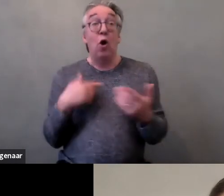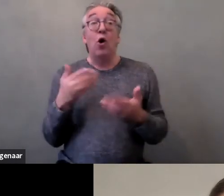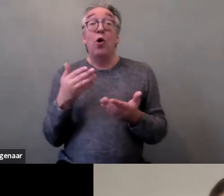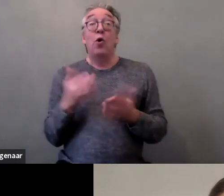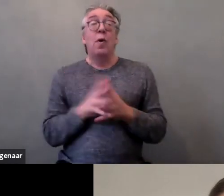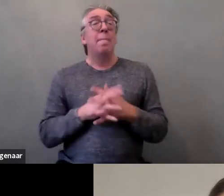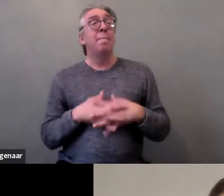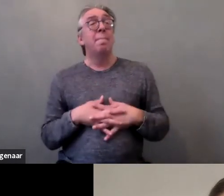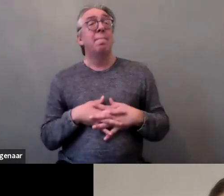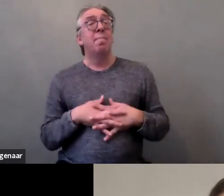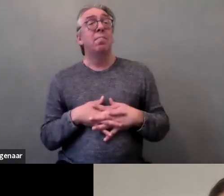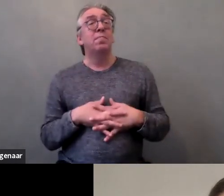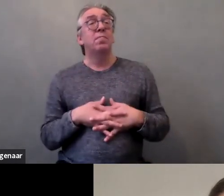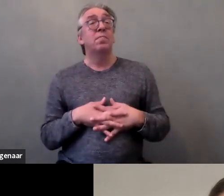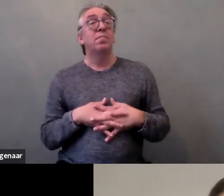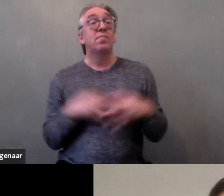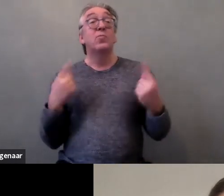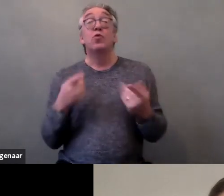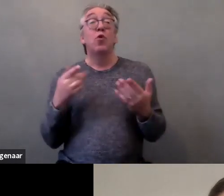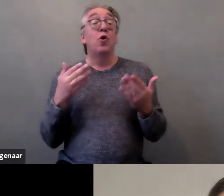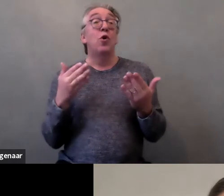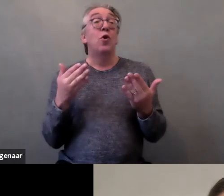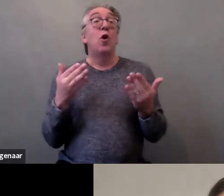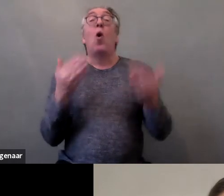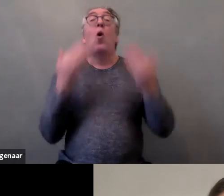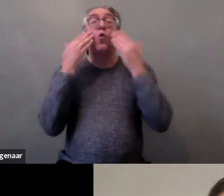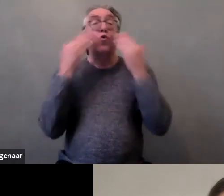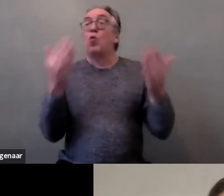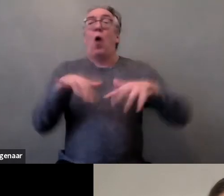and when behaviour is violence or harassment.